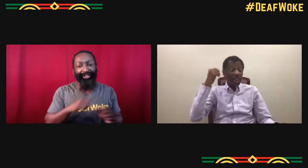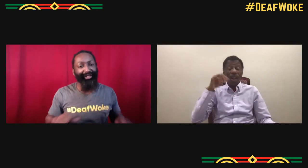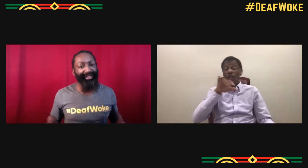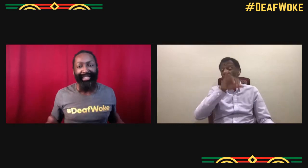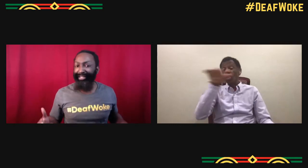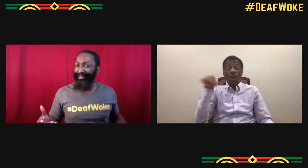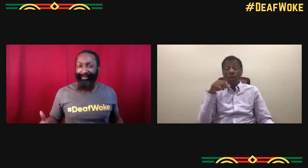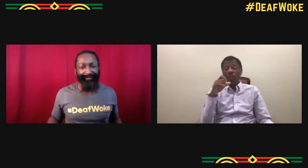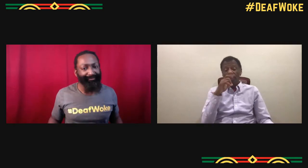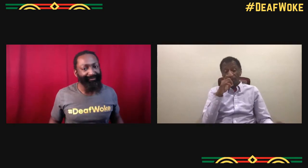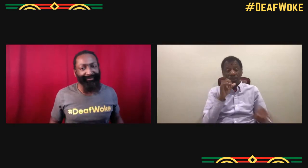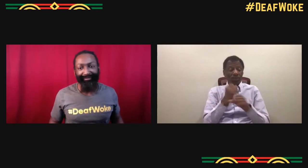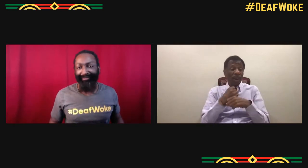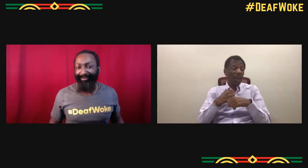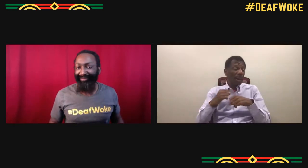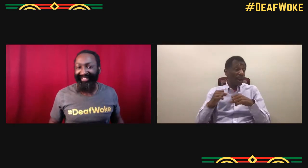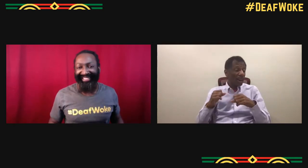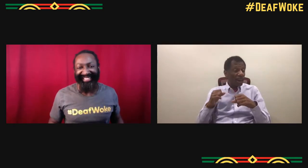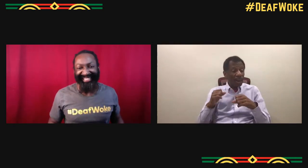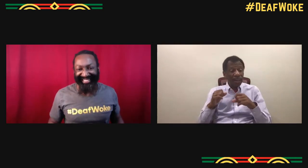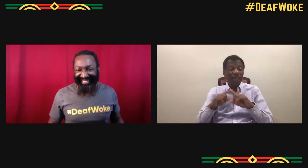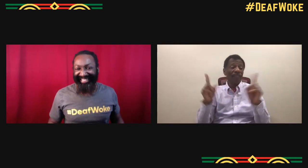and always just supporting one another in the community.